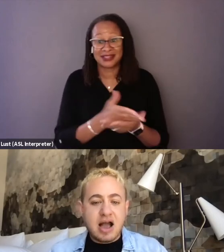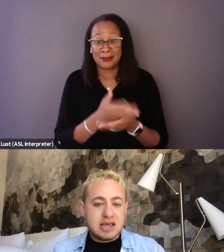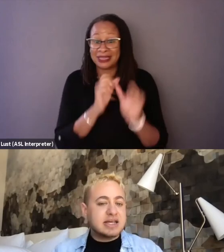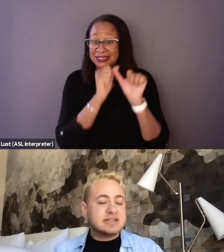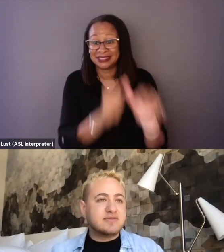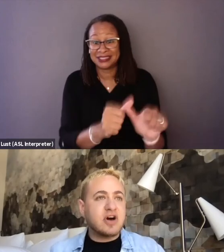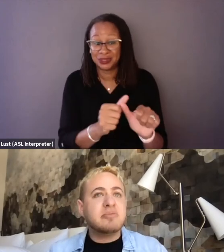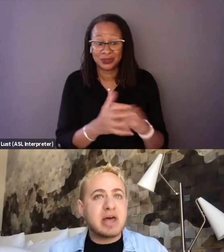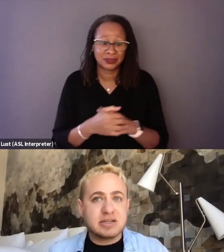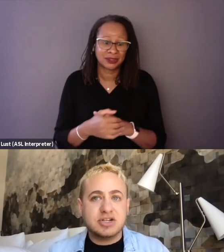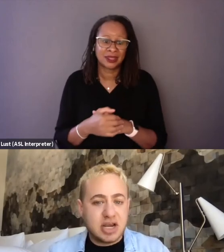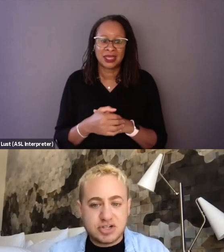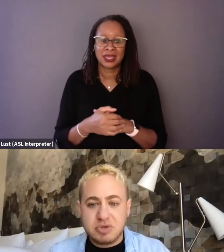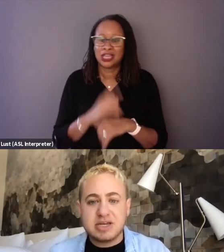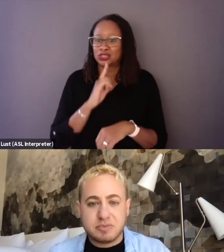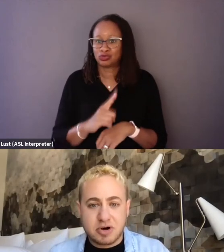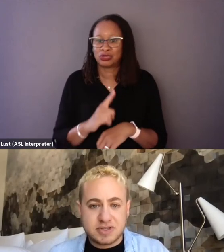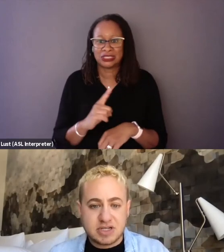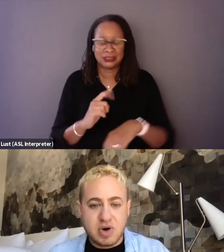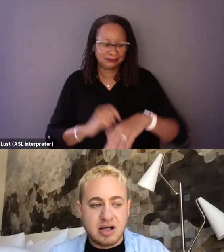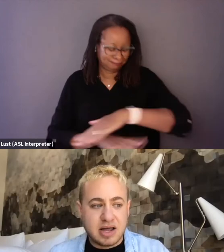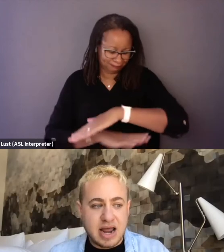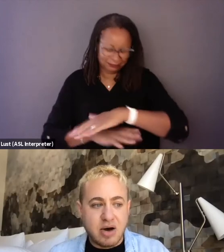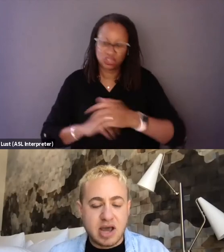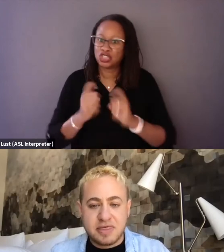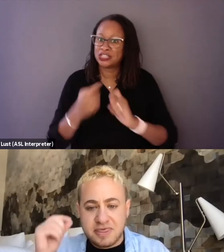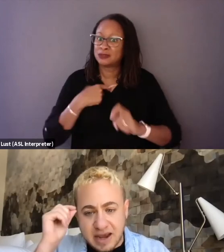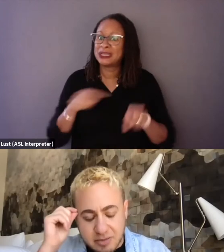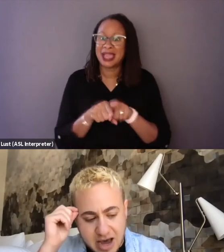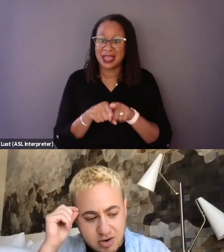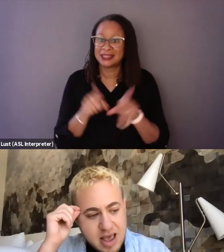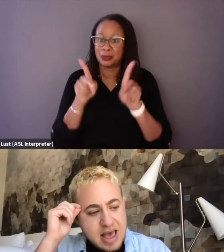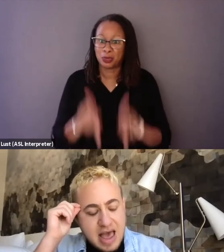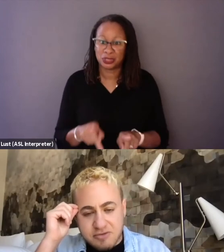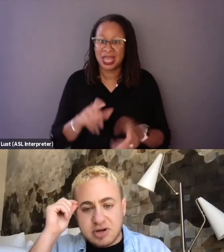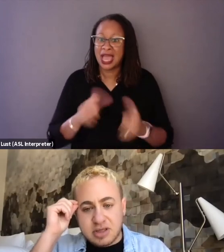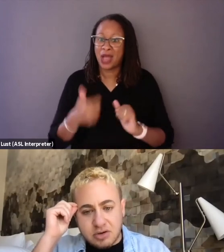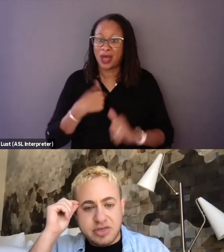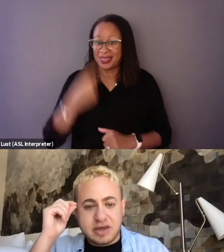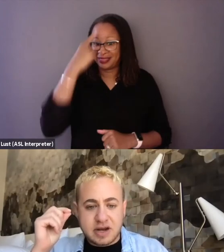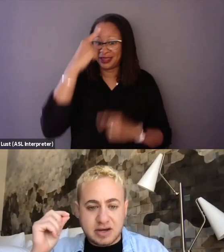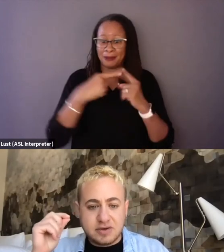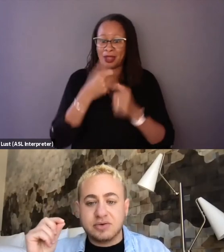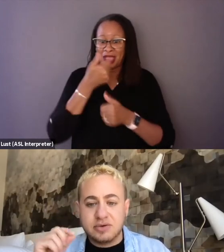It has fundamentally changed me as a person as well and how I think about every little thing that I do.